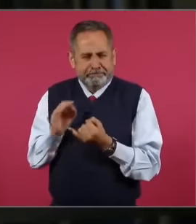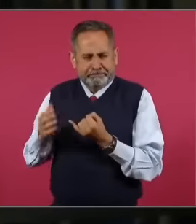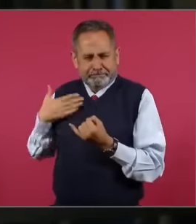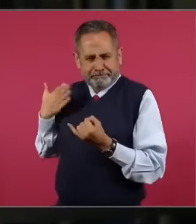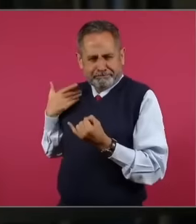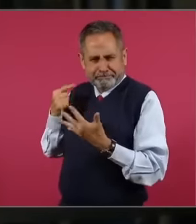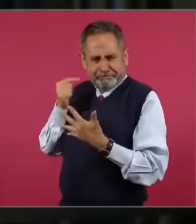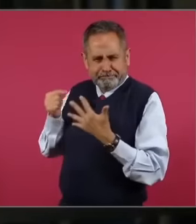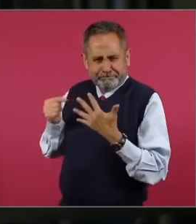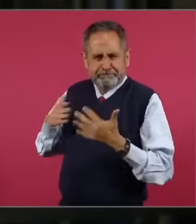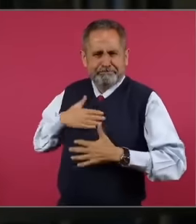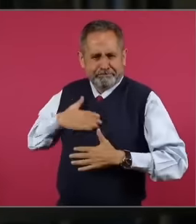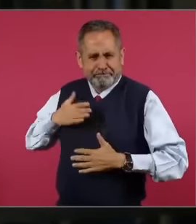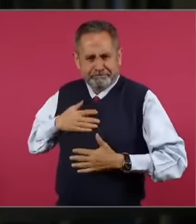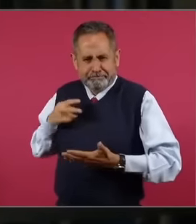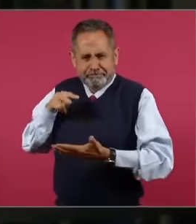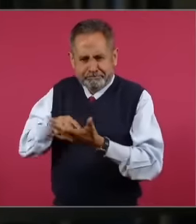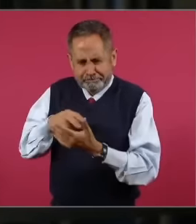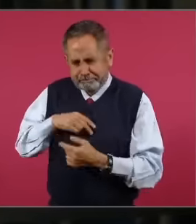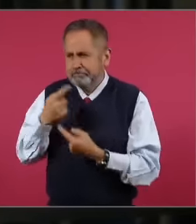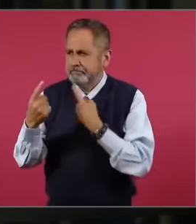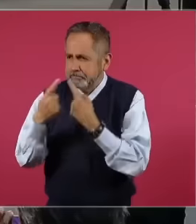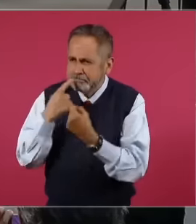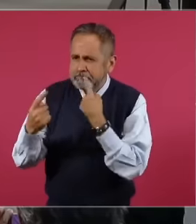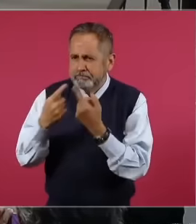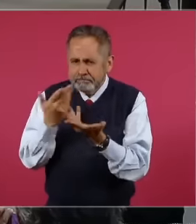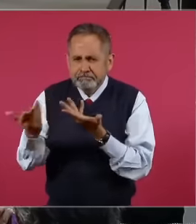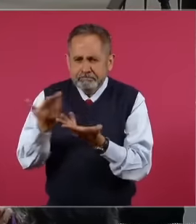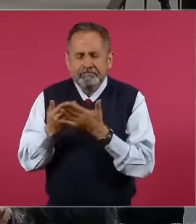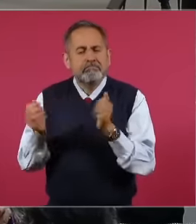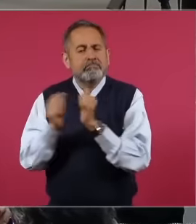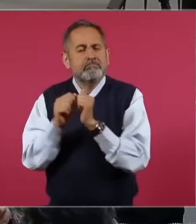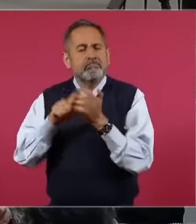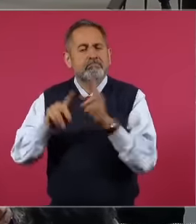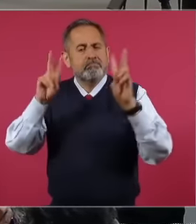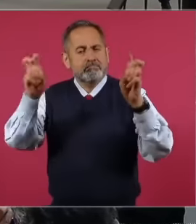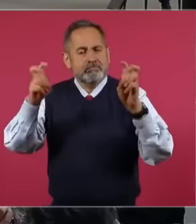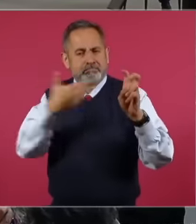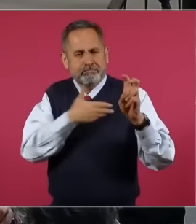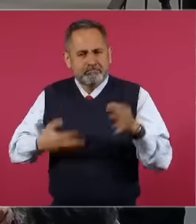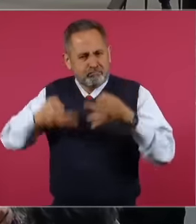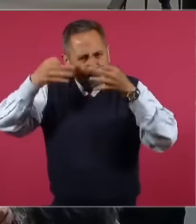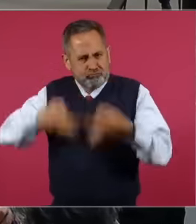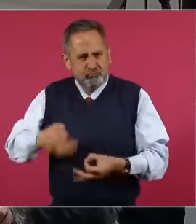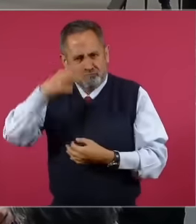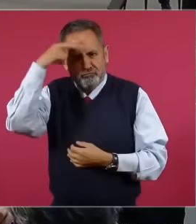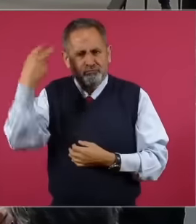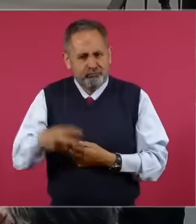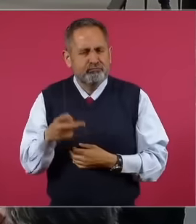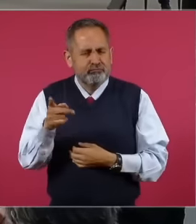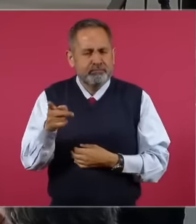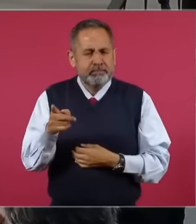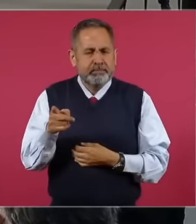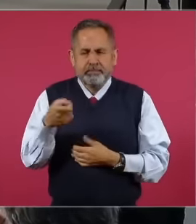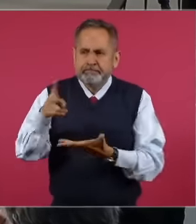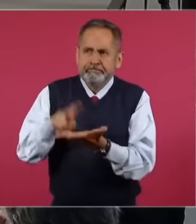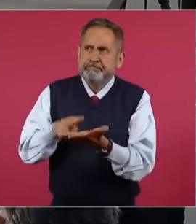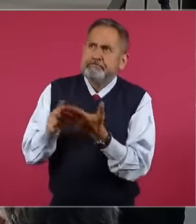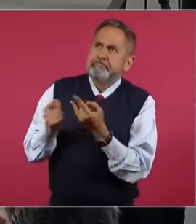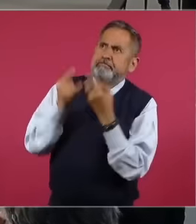, I reflected with you on the issue of the legitimate presidency of Mexico, its historical value